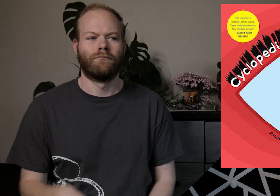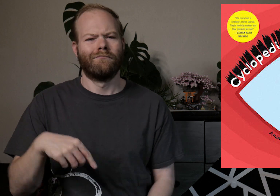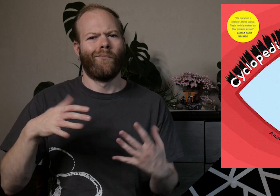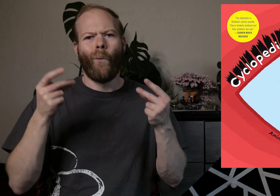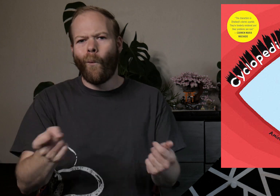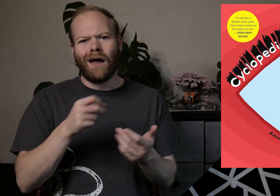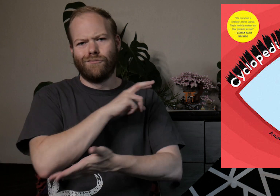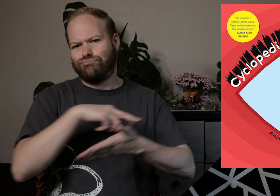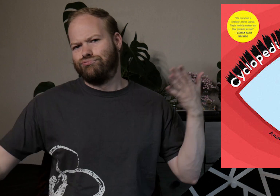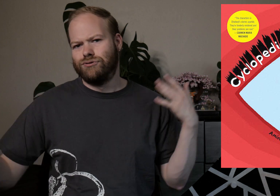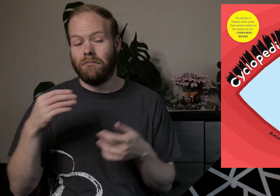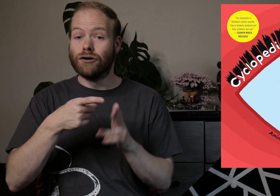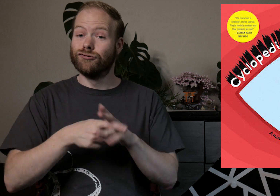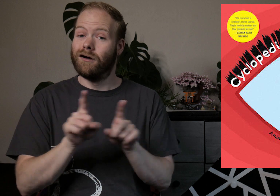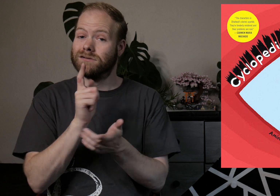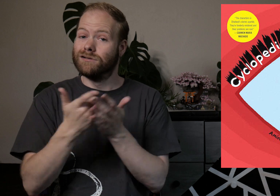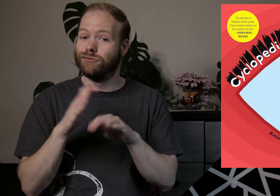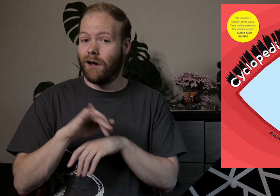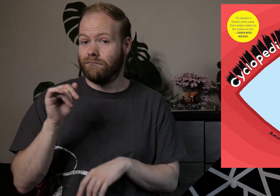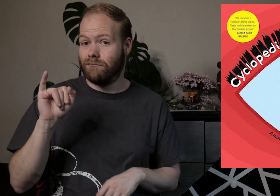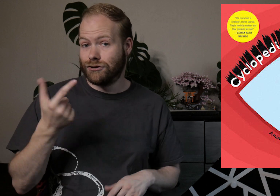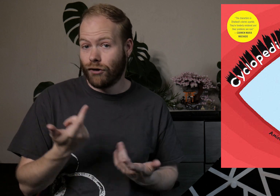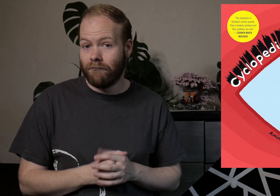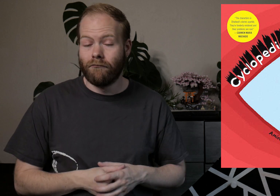This is a very quick read, and it started as a series on Instagram.